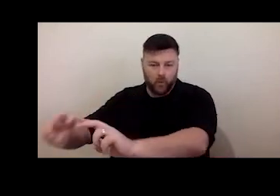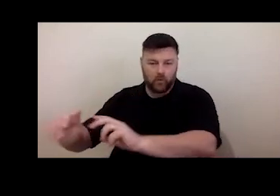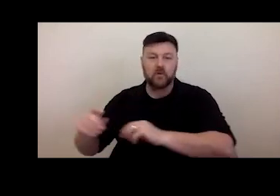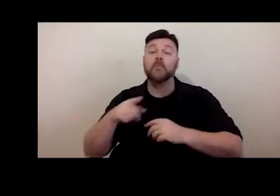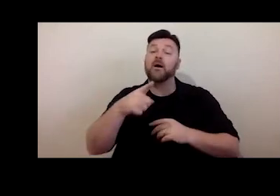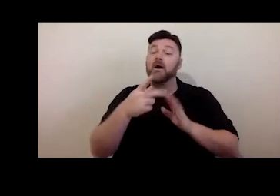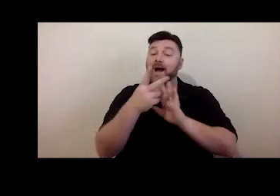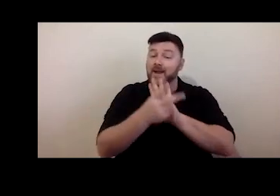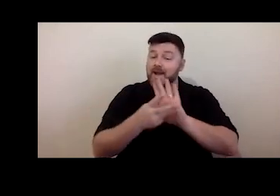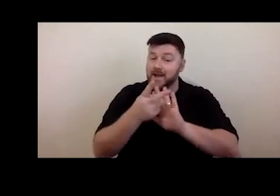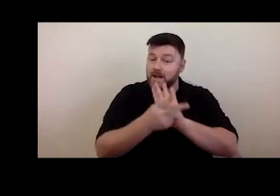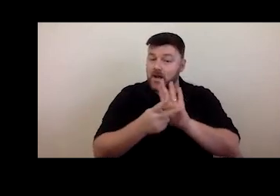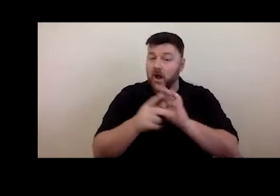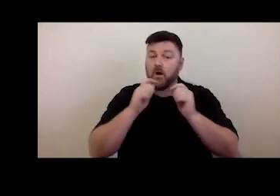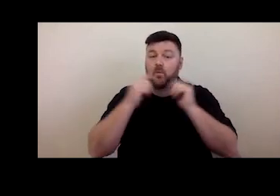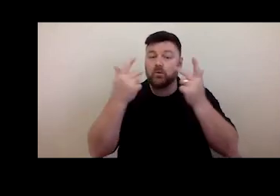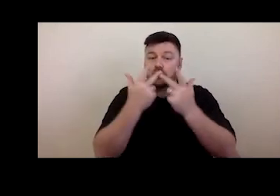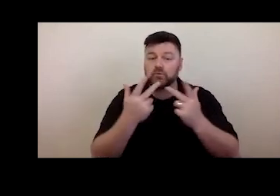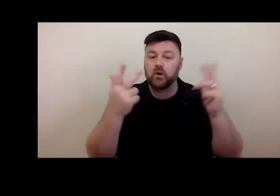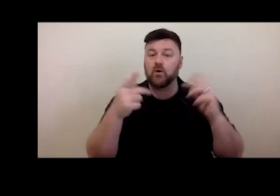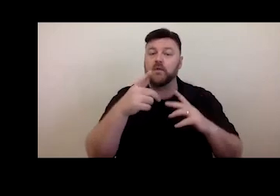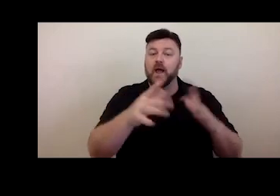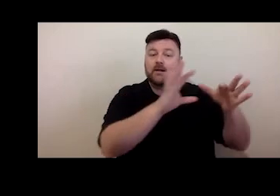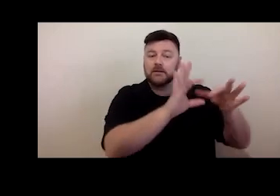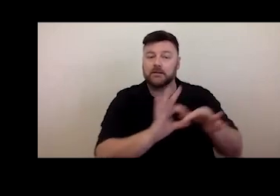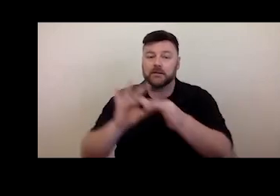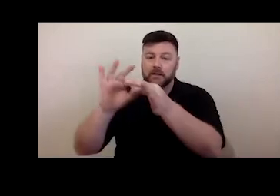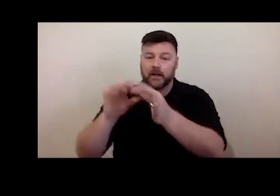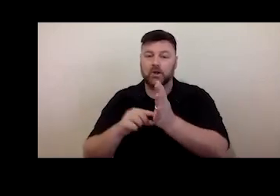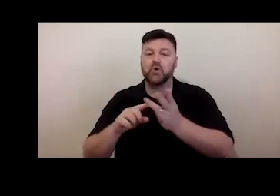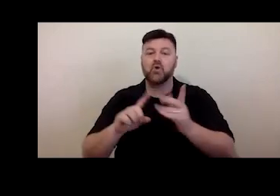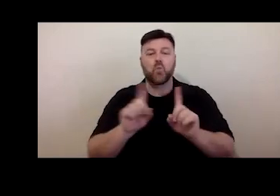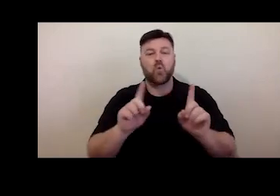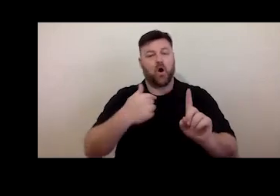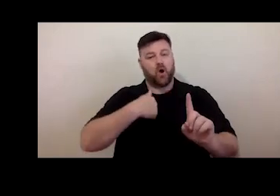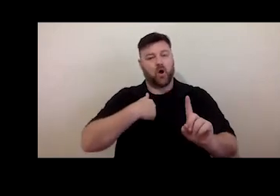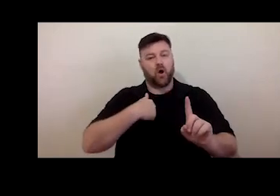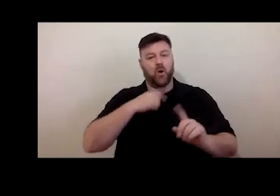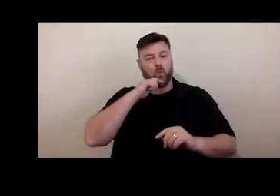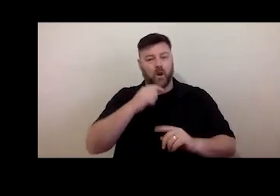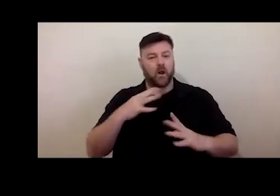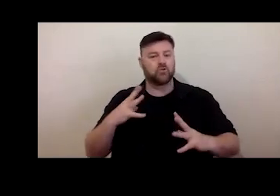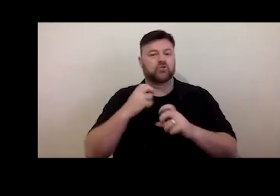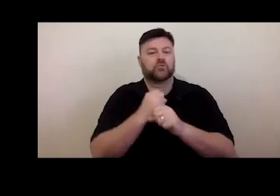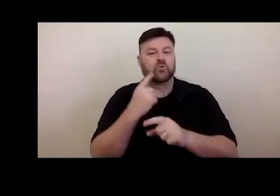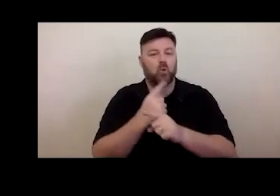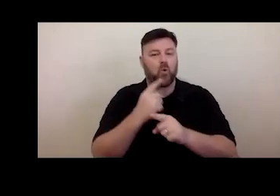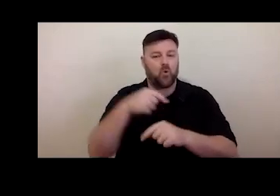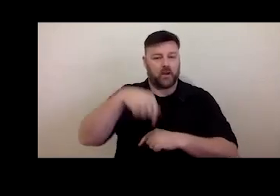think, will link into what I wanted to finish up talking about, which is